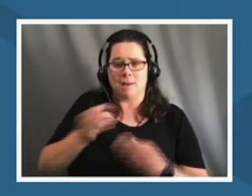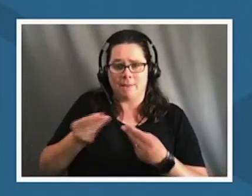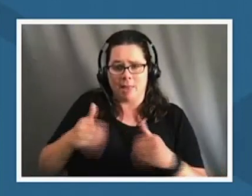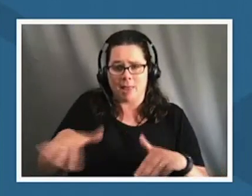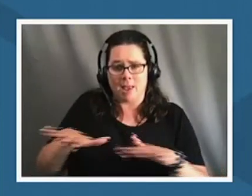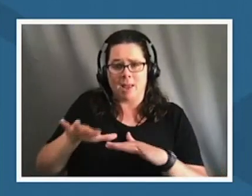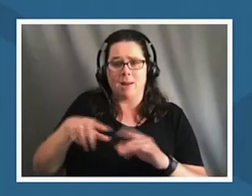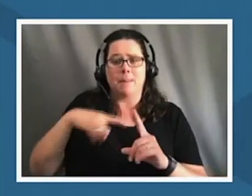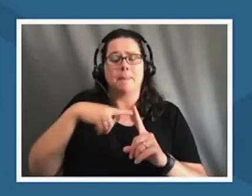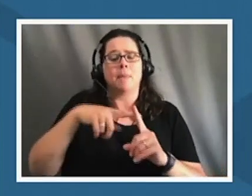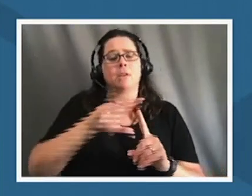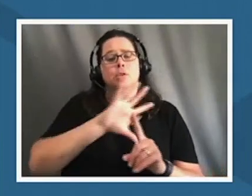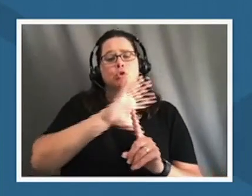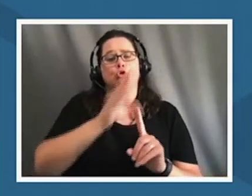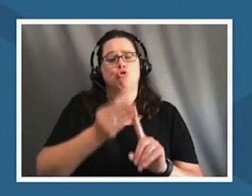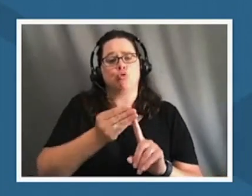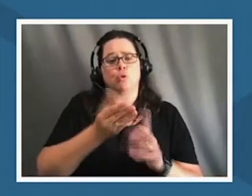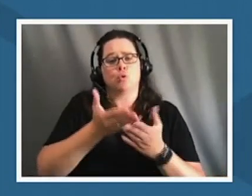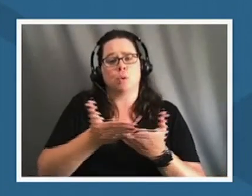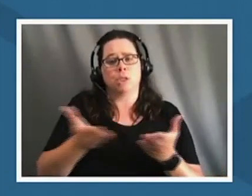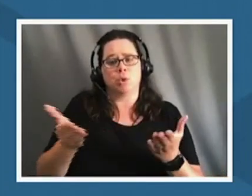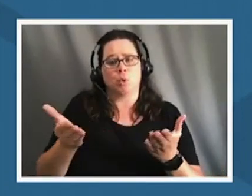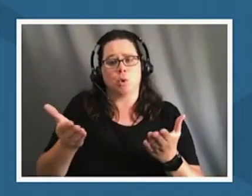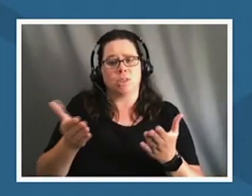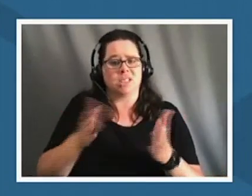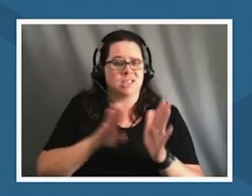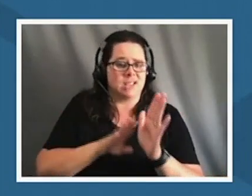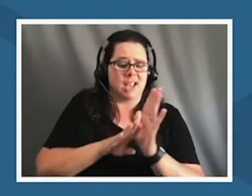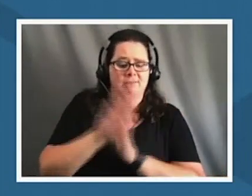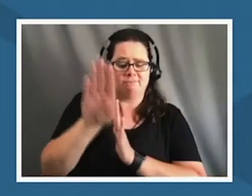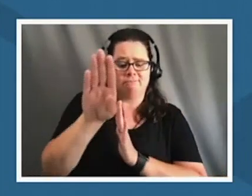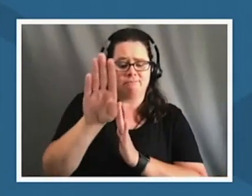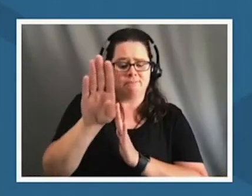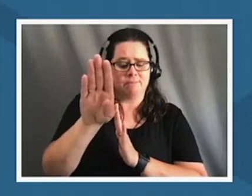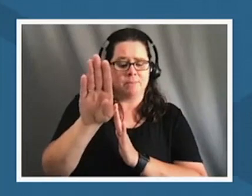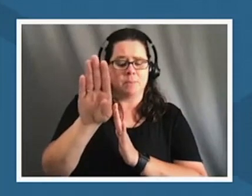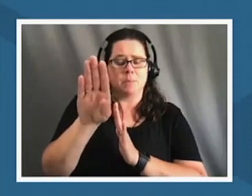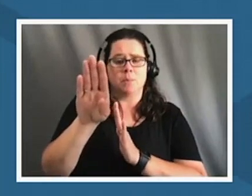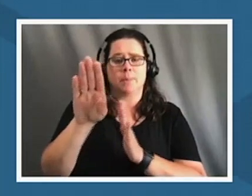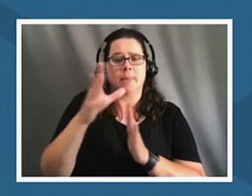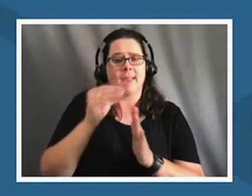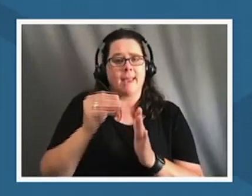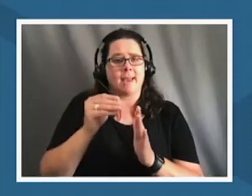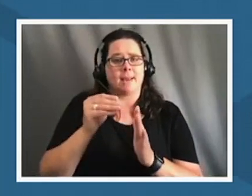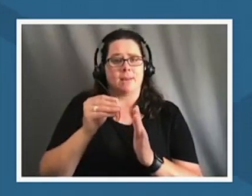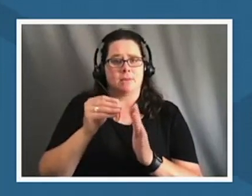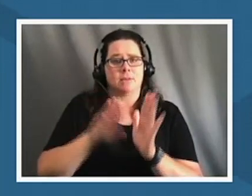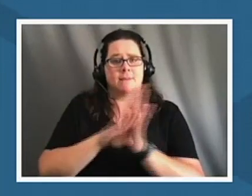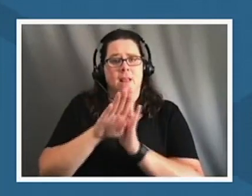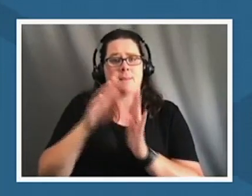resources that have blossomed and have been